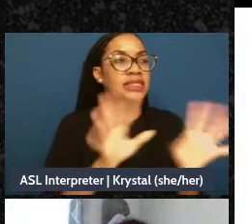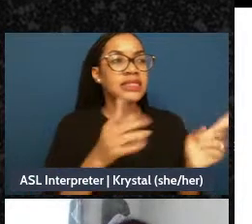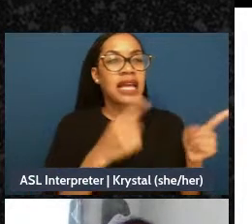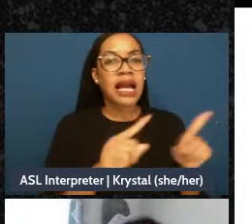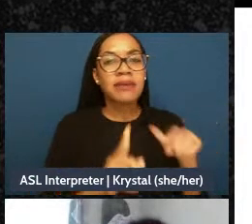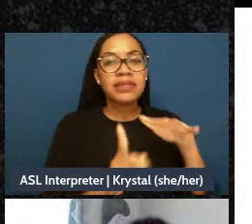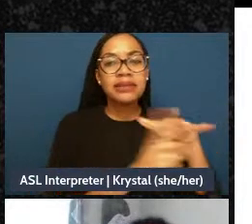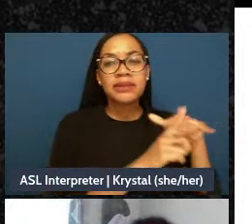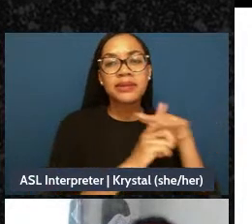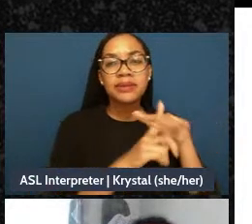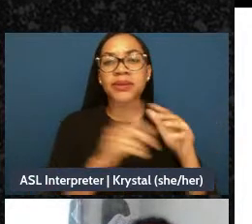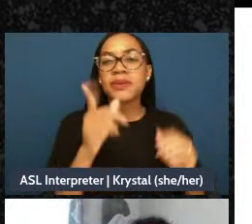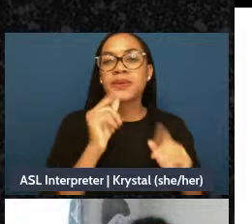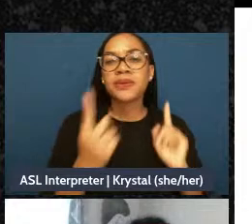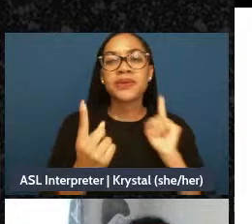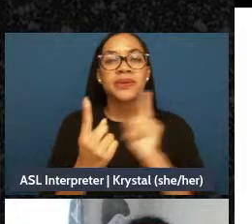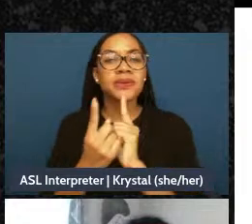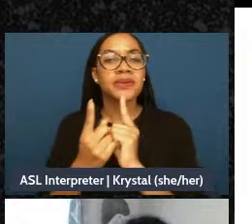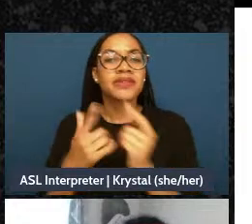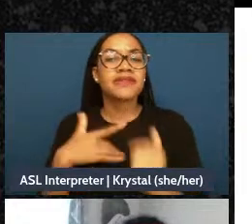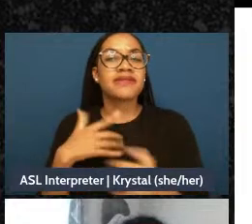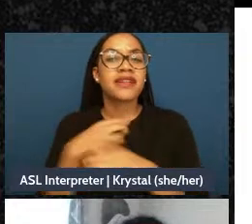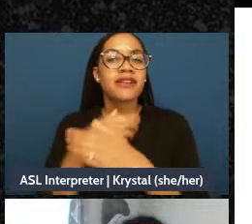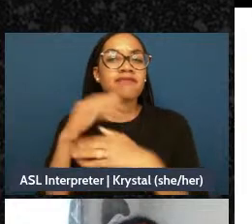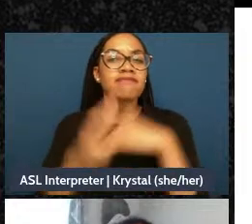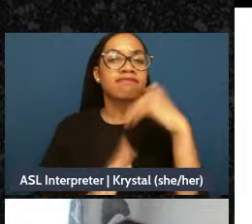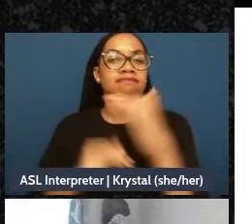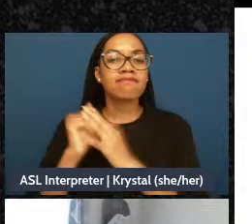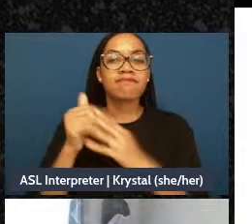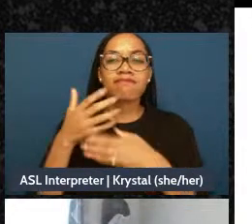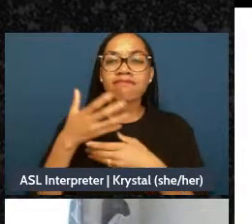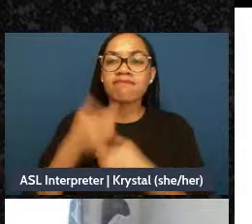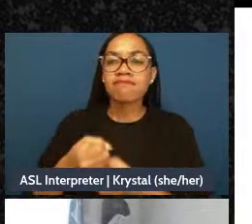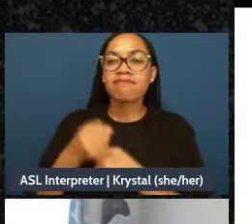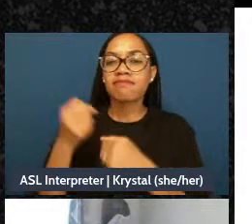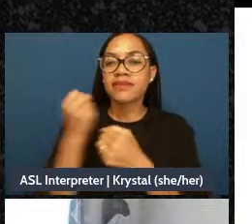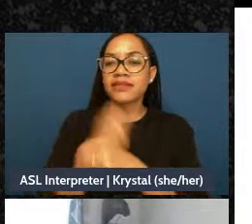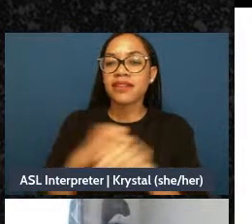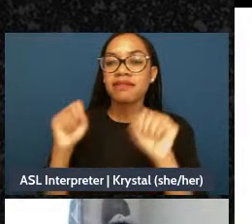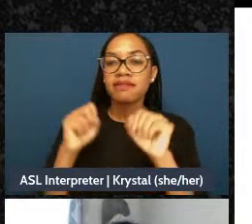Who are you when you are feeling well? And how do you feel when you're feeling well?